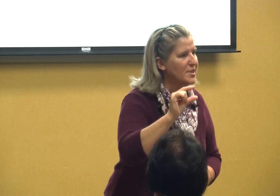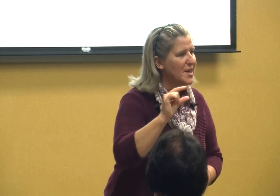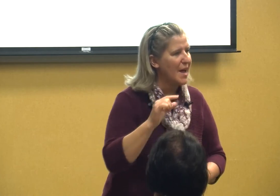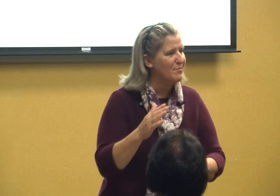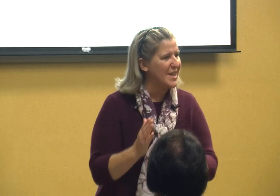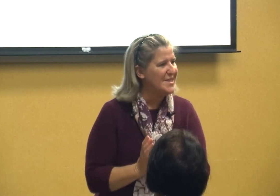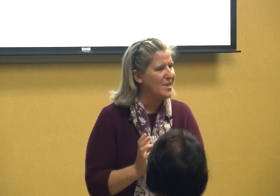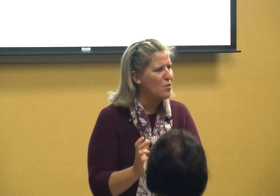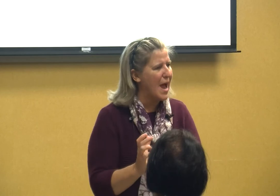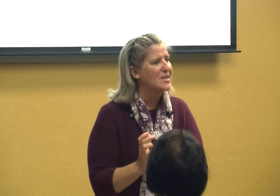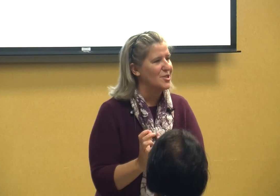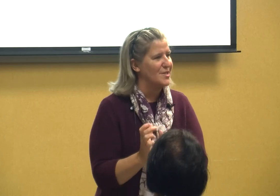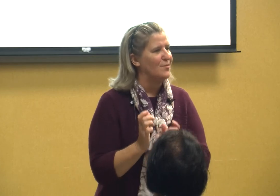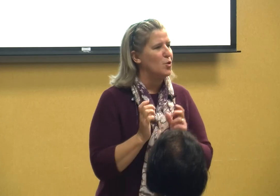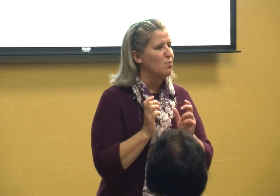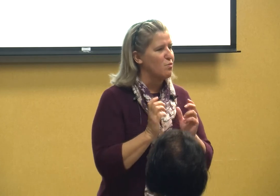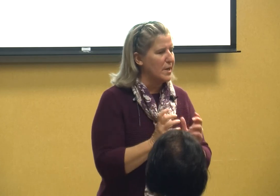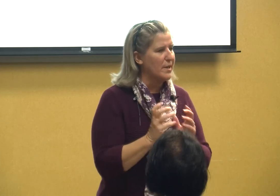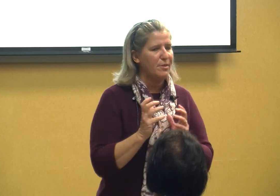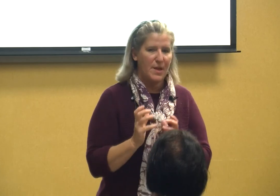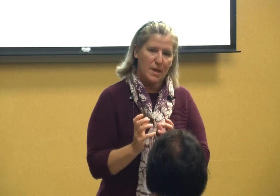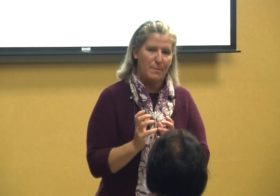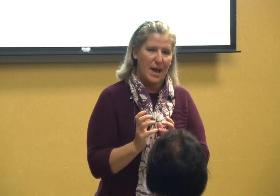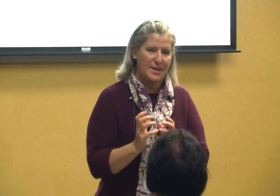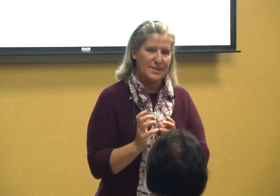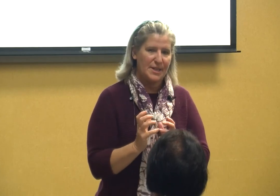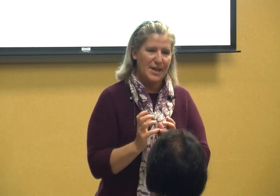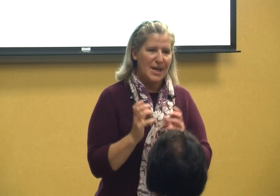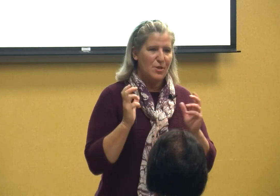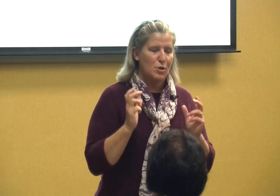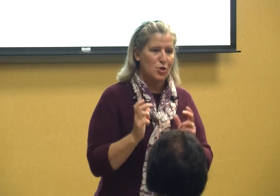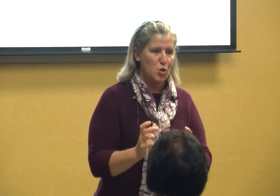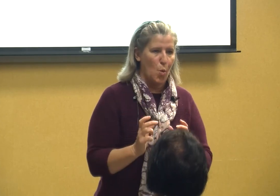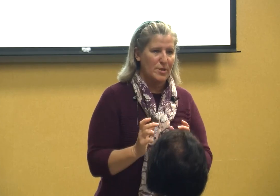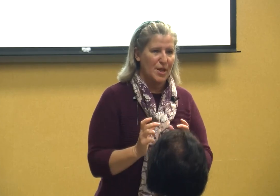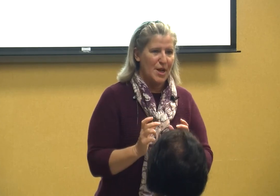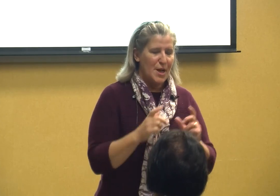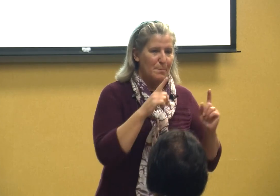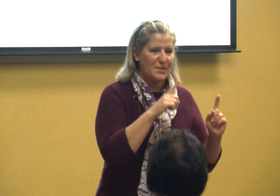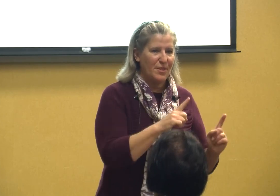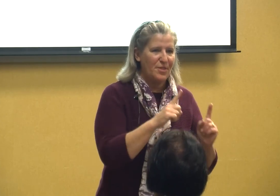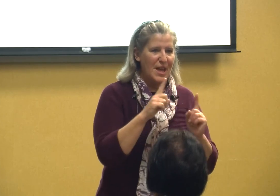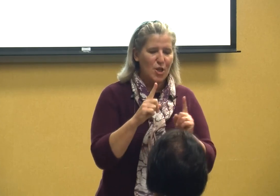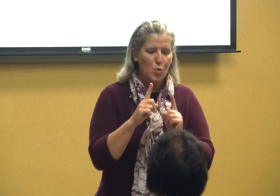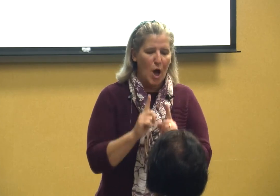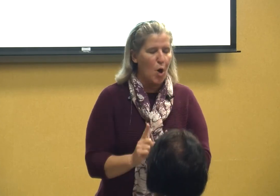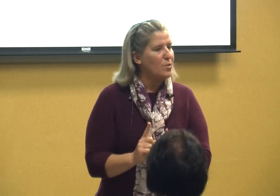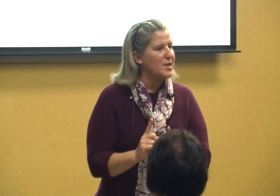the time these interactions if you really think about it they're short but the thing you owe this